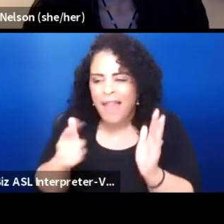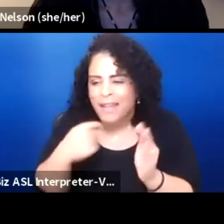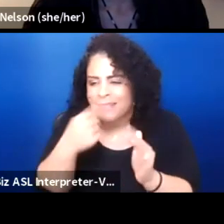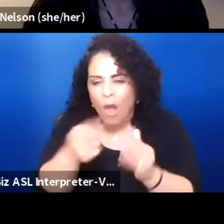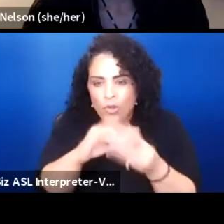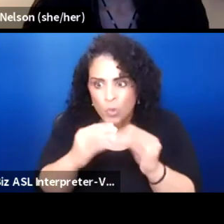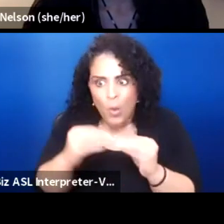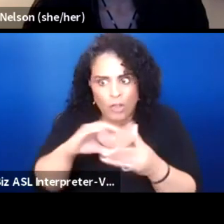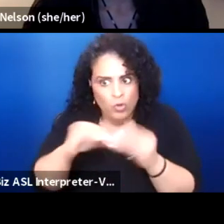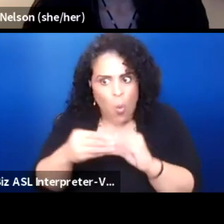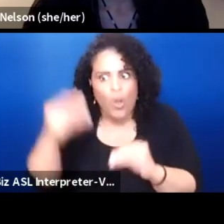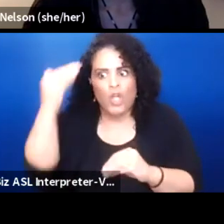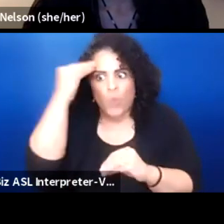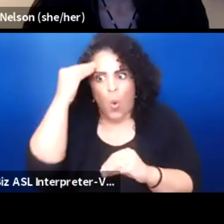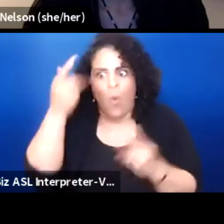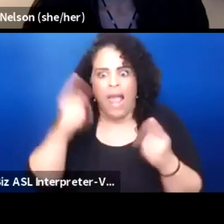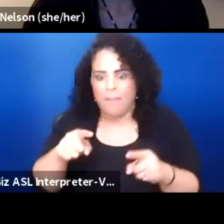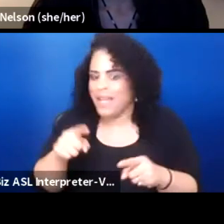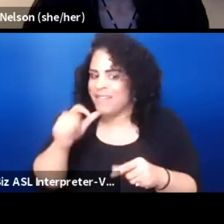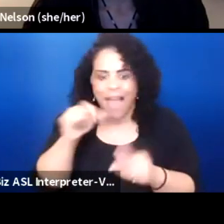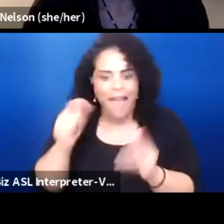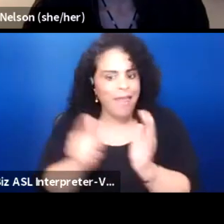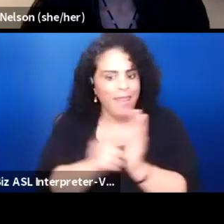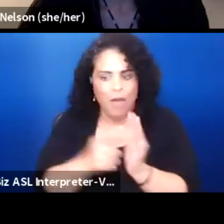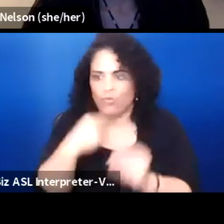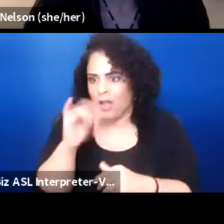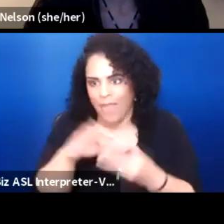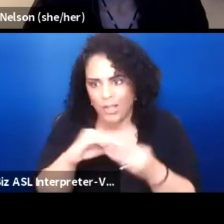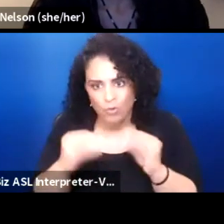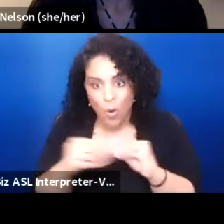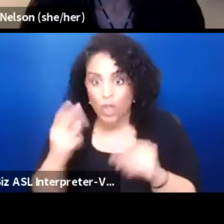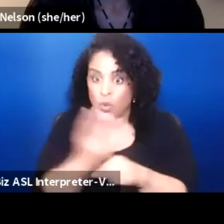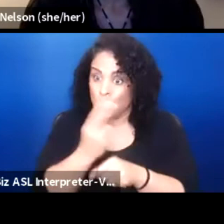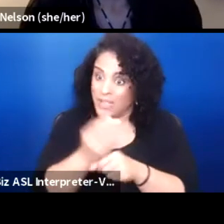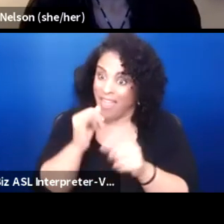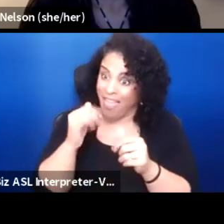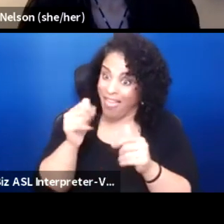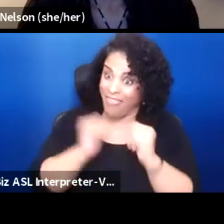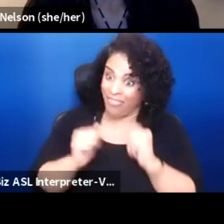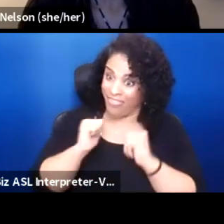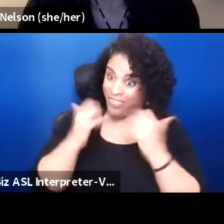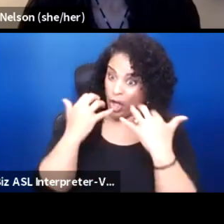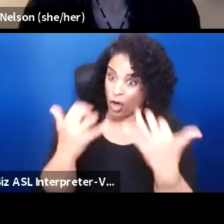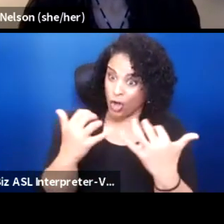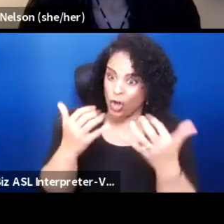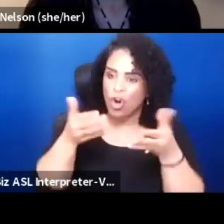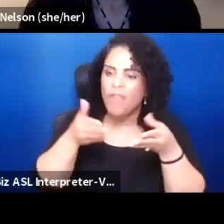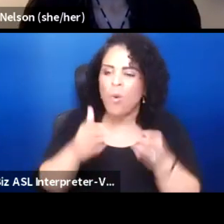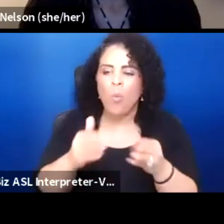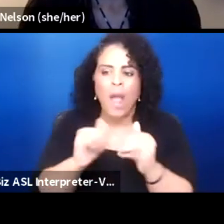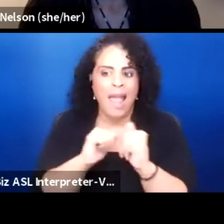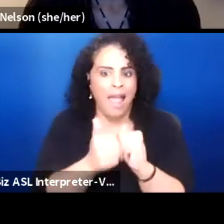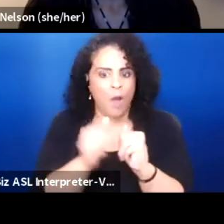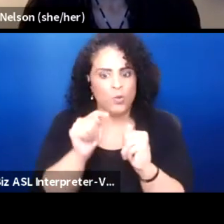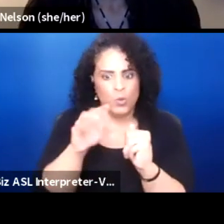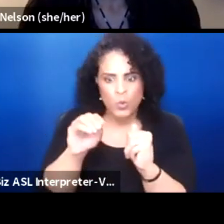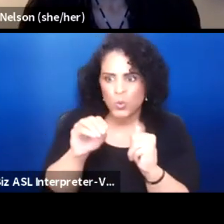and they are not allowed to tell it. And so using the theater as a way to find a way to tell those stories